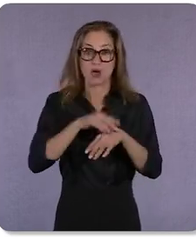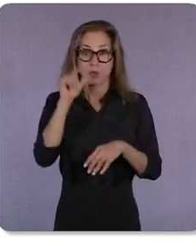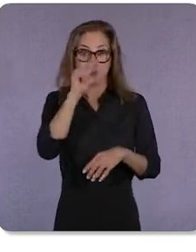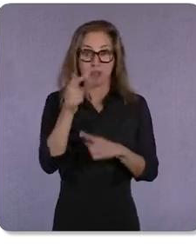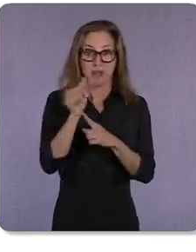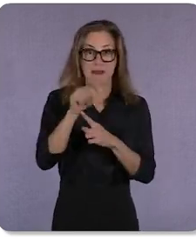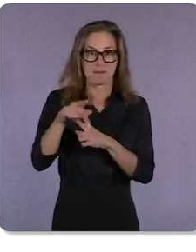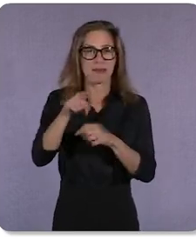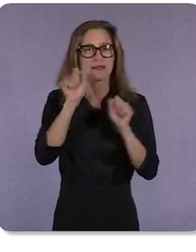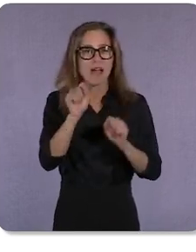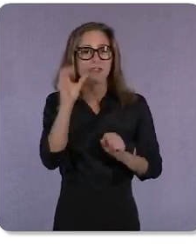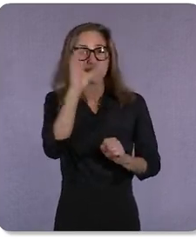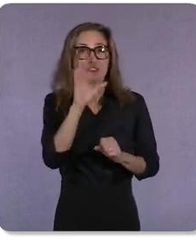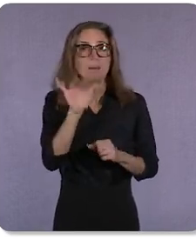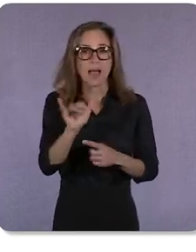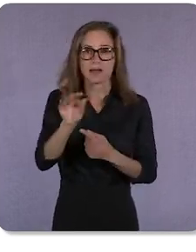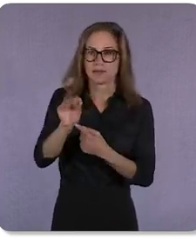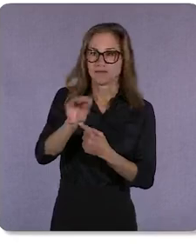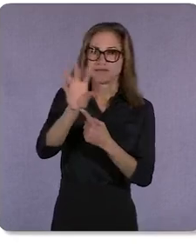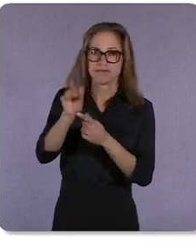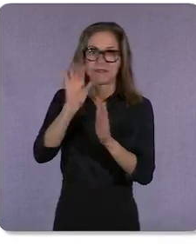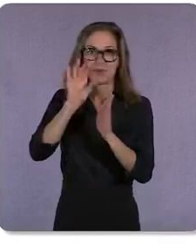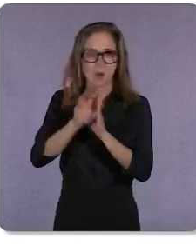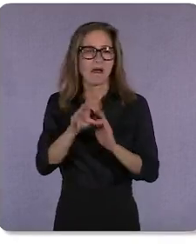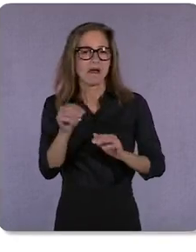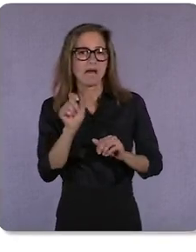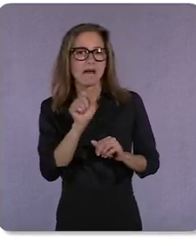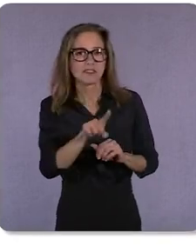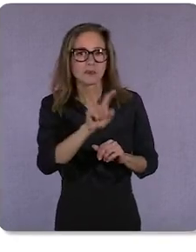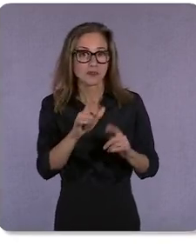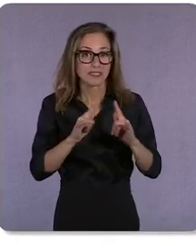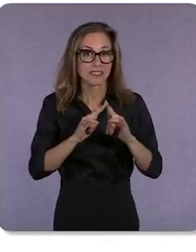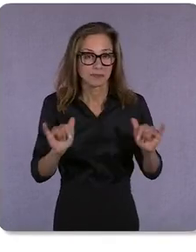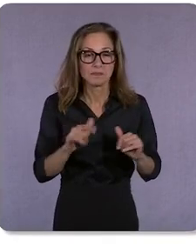asking a question at the same time. So for example, let's say you’re in an